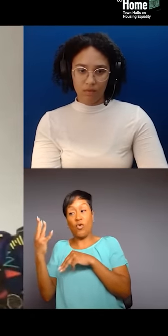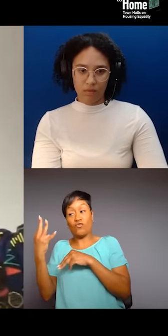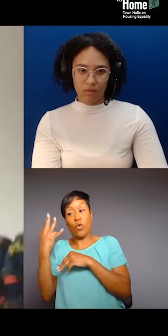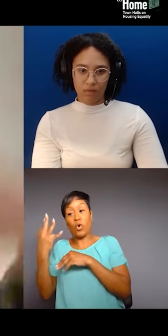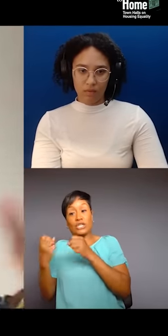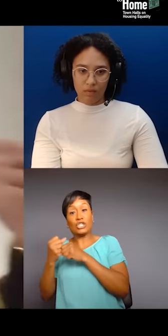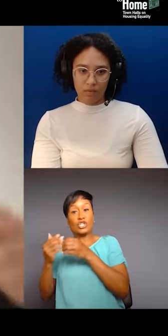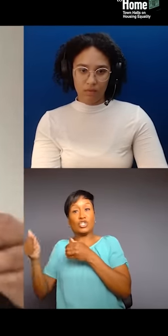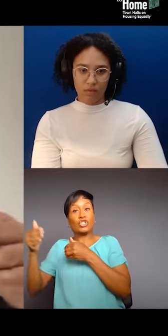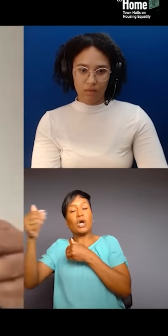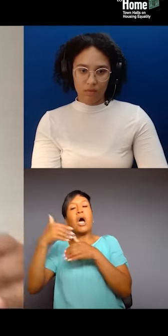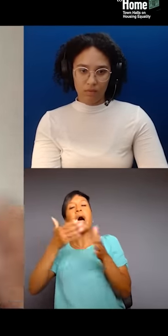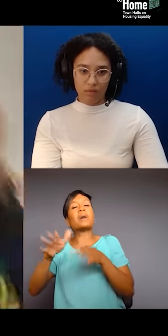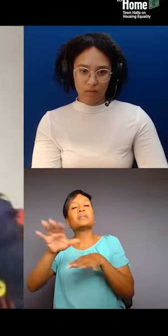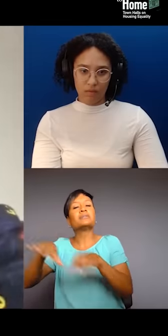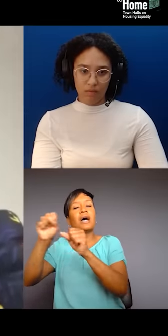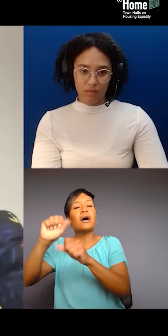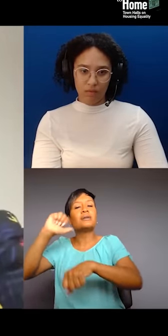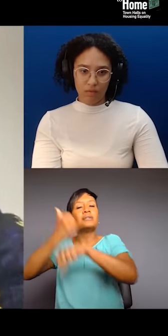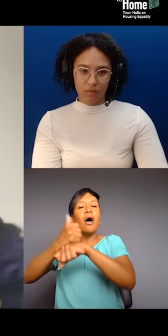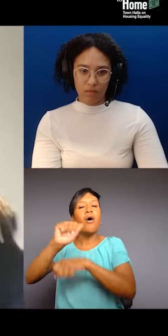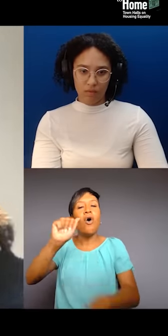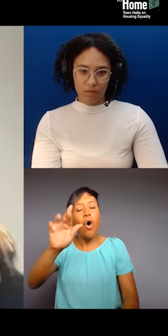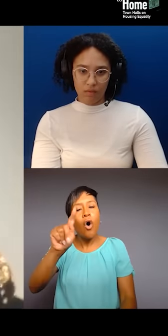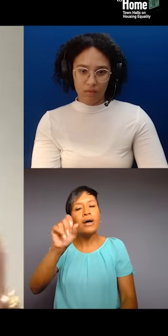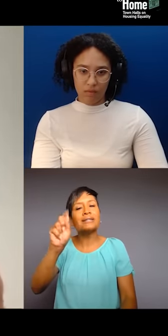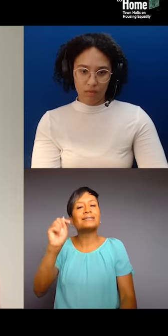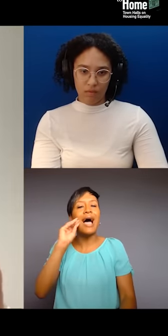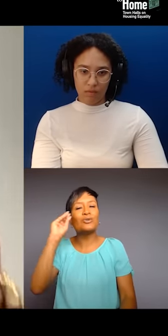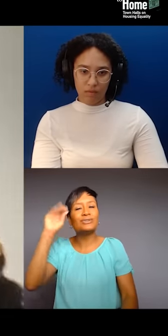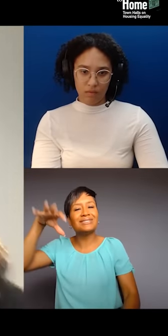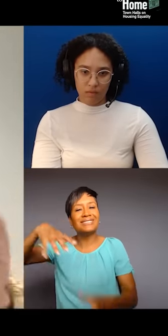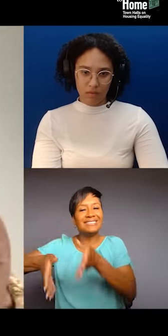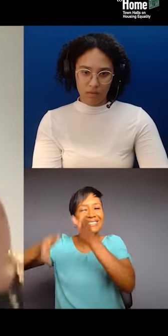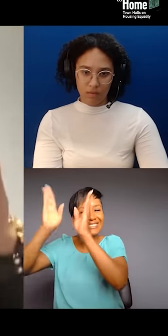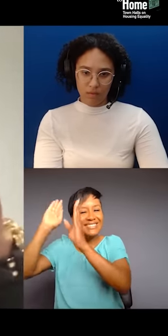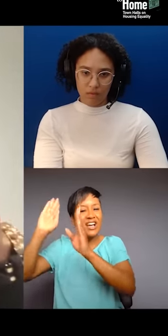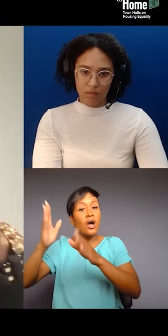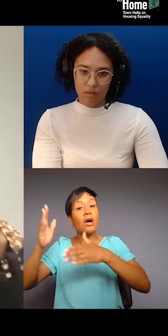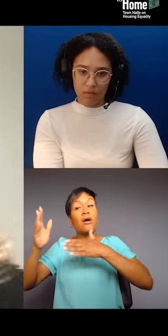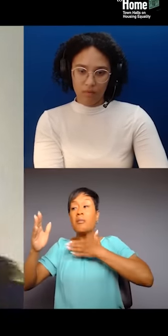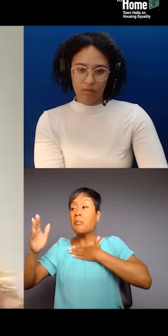and we have to understand that our dreams do not fit into their formulas,